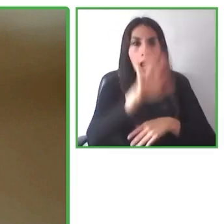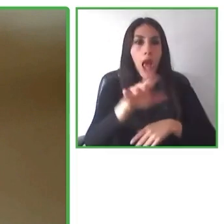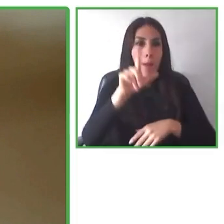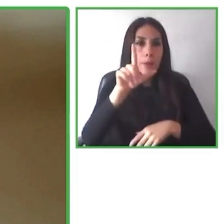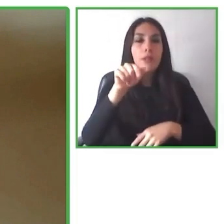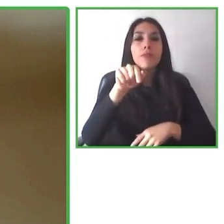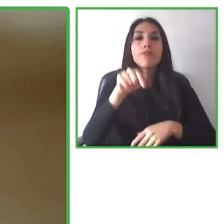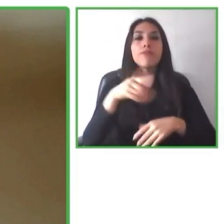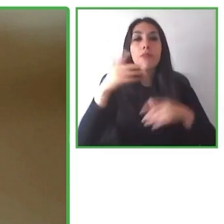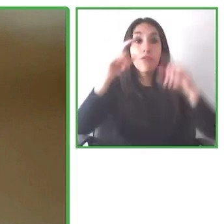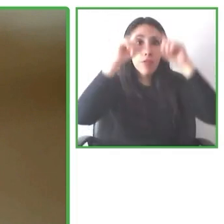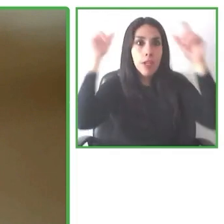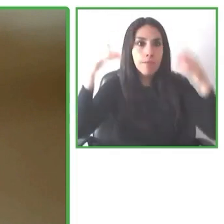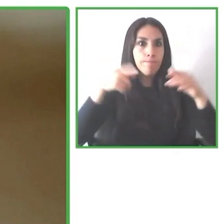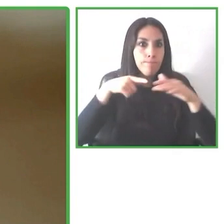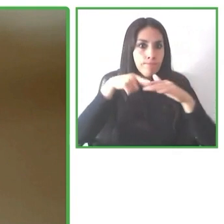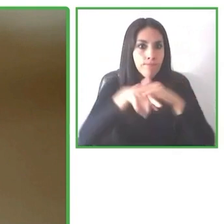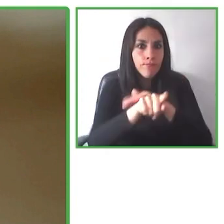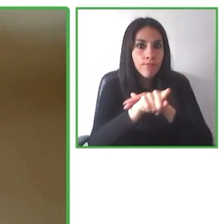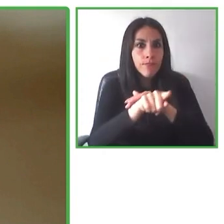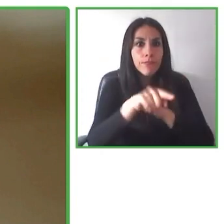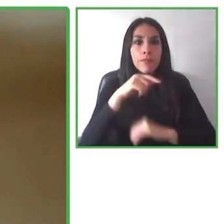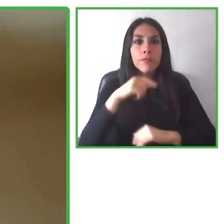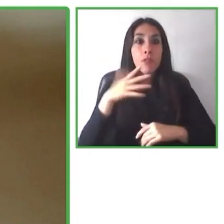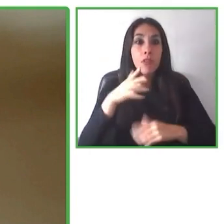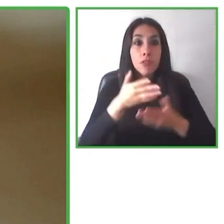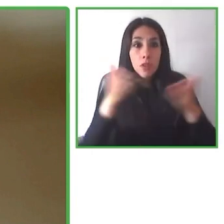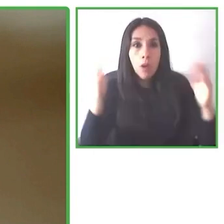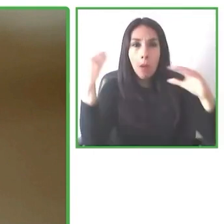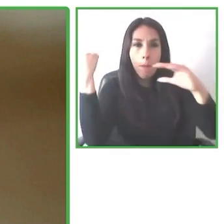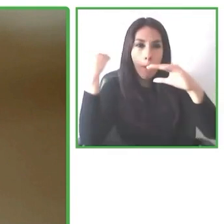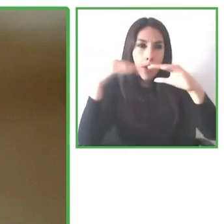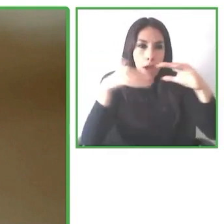i b l e if we can raise it into the chat